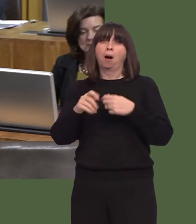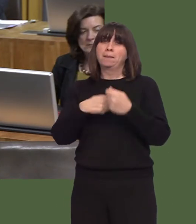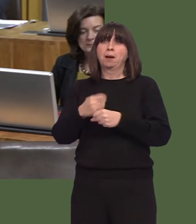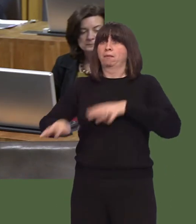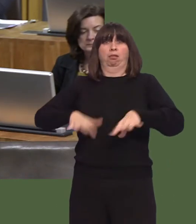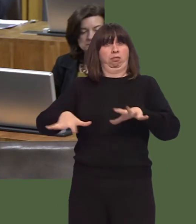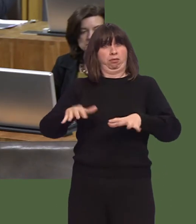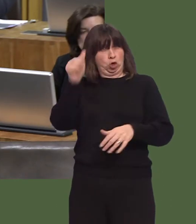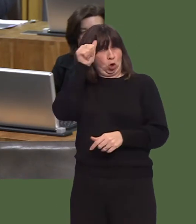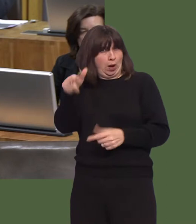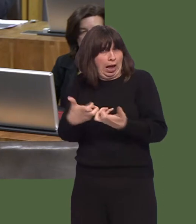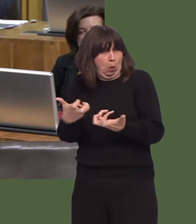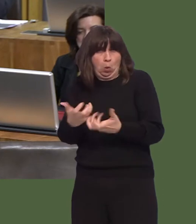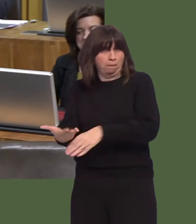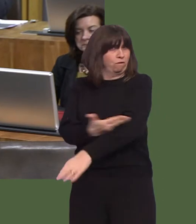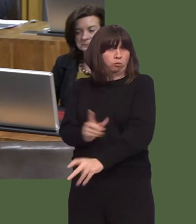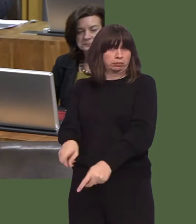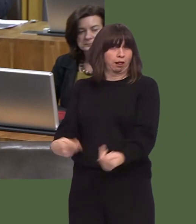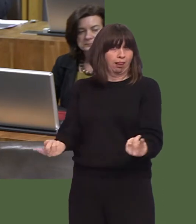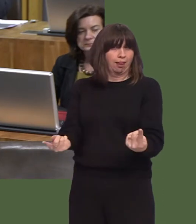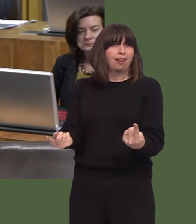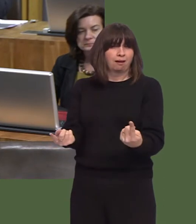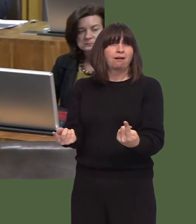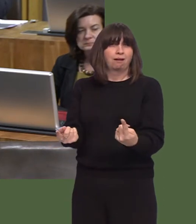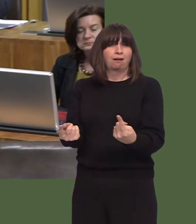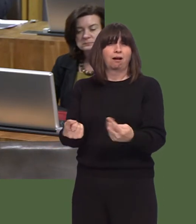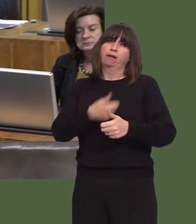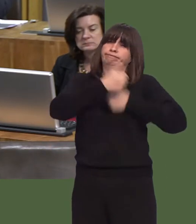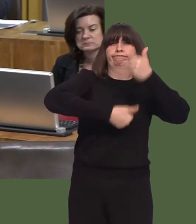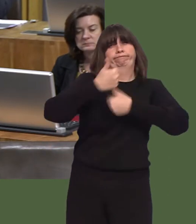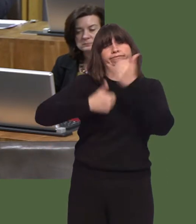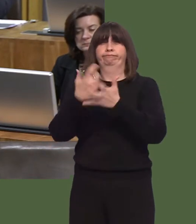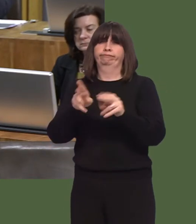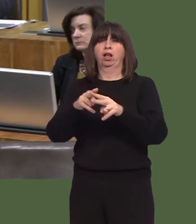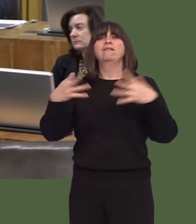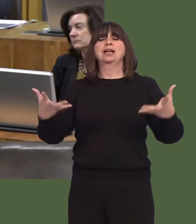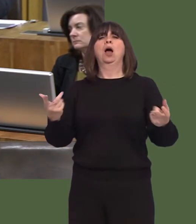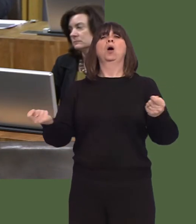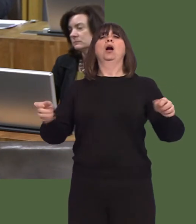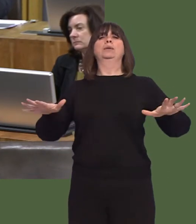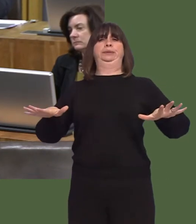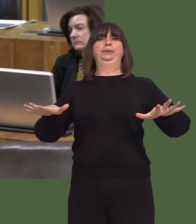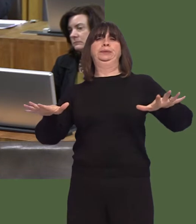I pay tribute to staff and, of course, as I say, the situation is now stabilising.